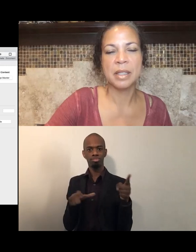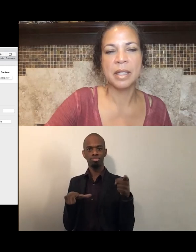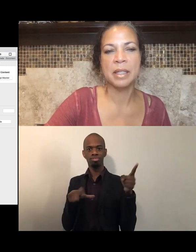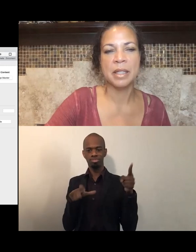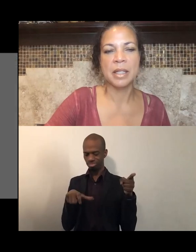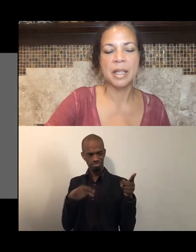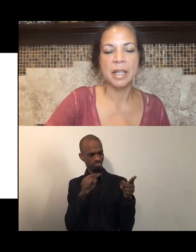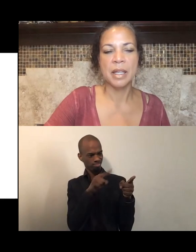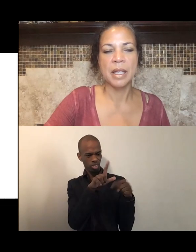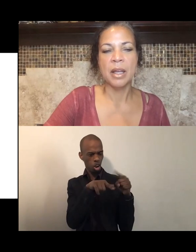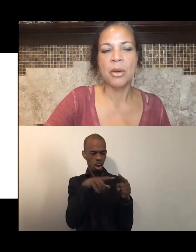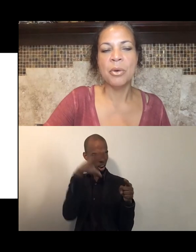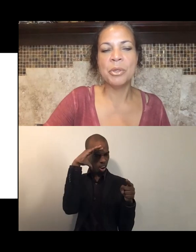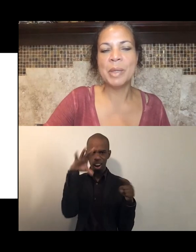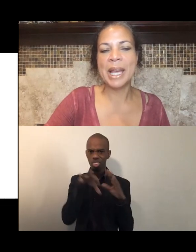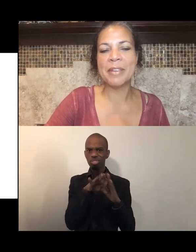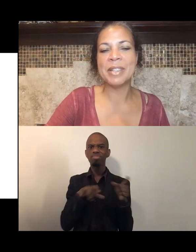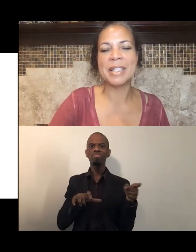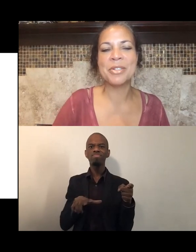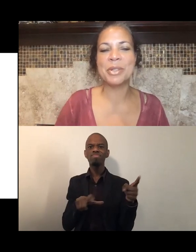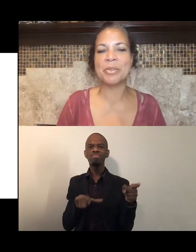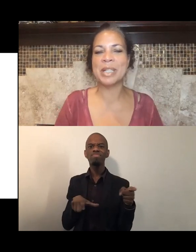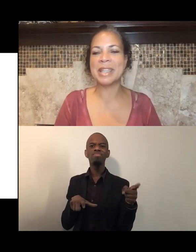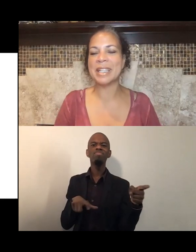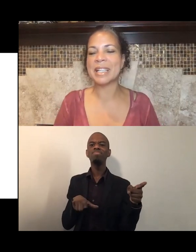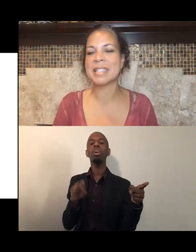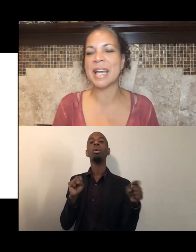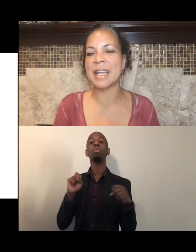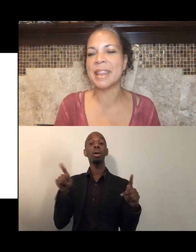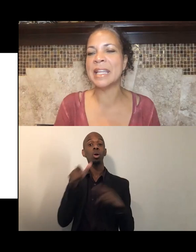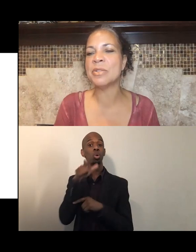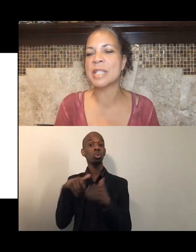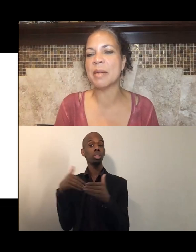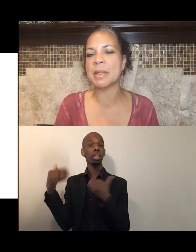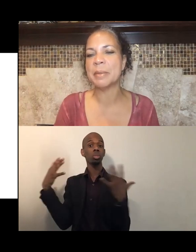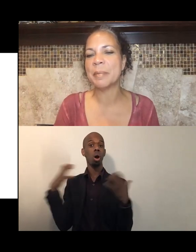Yeah. Who do we have next to can read the next slide? Thank you, Saba.